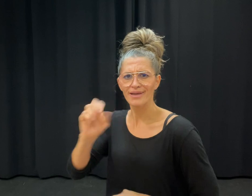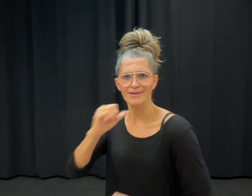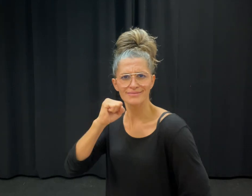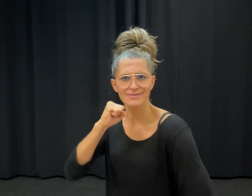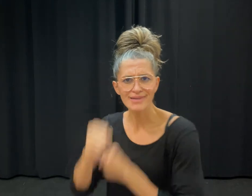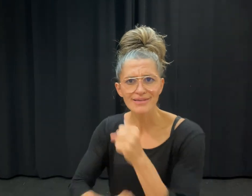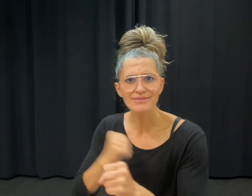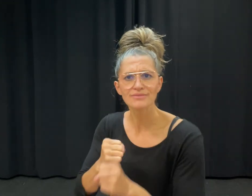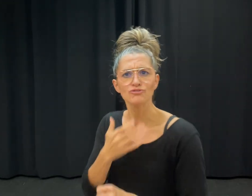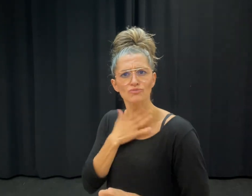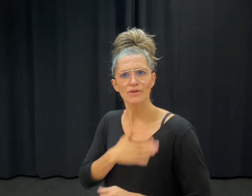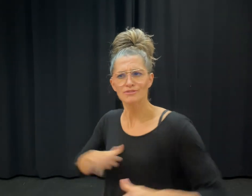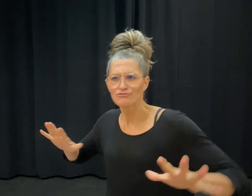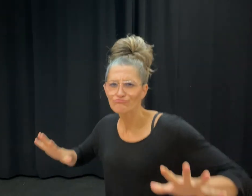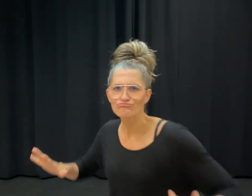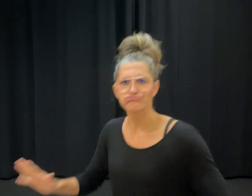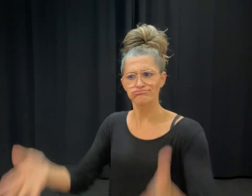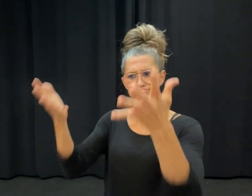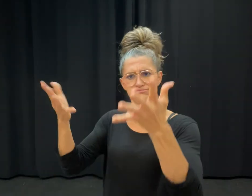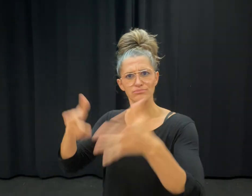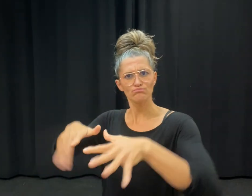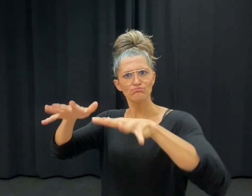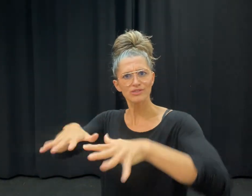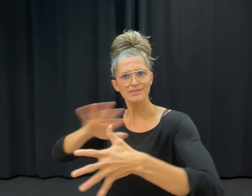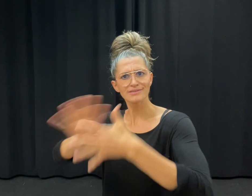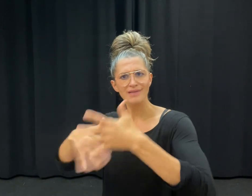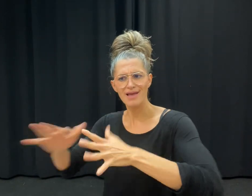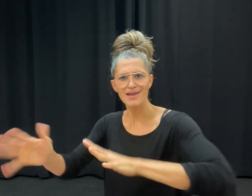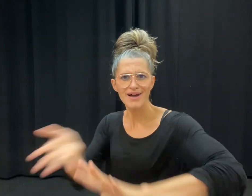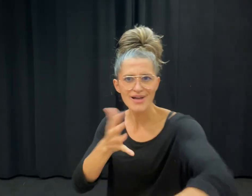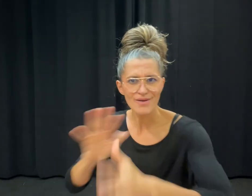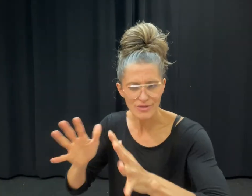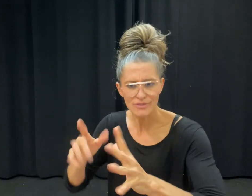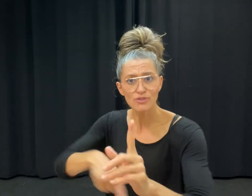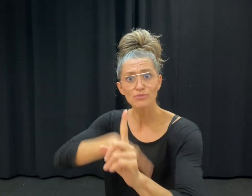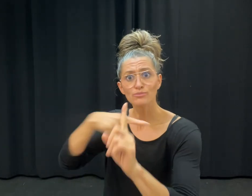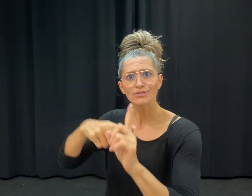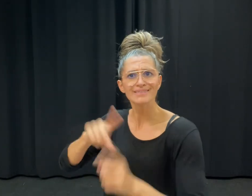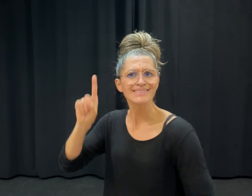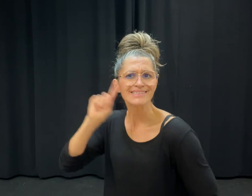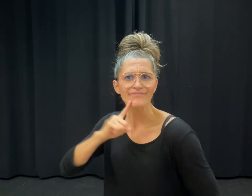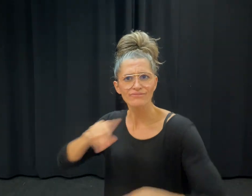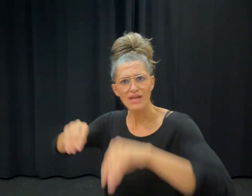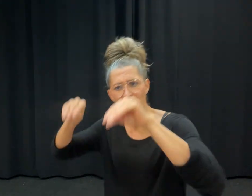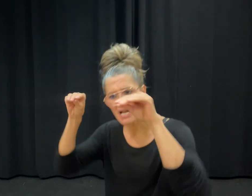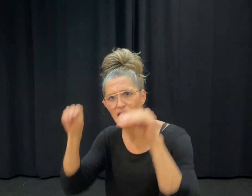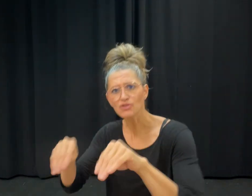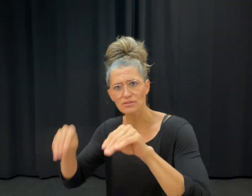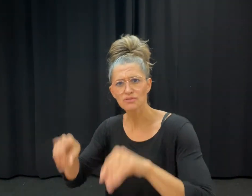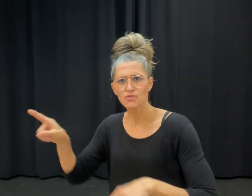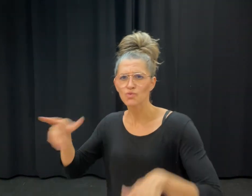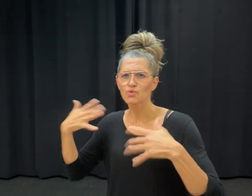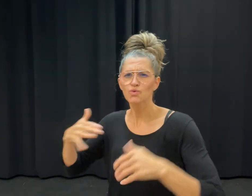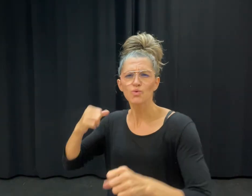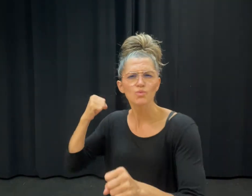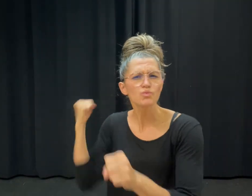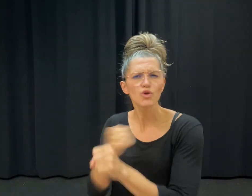BSL and Deaf education through his campaigning,